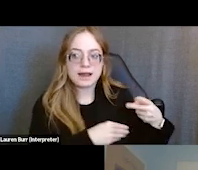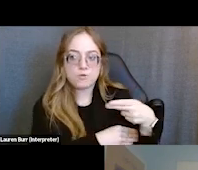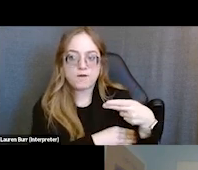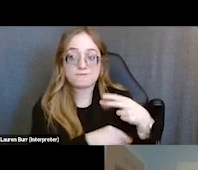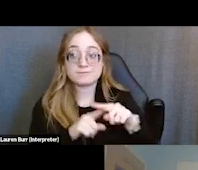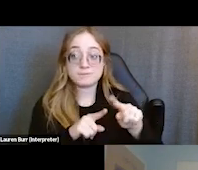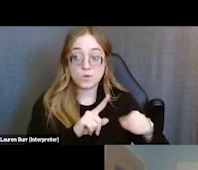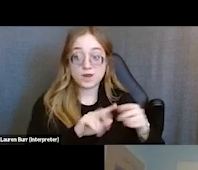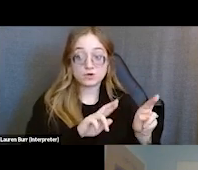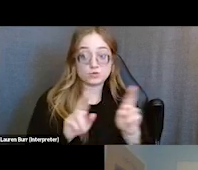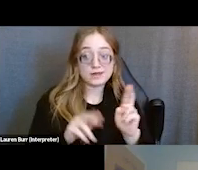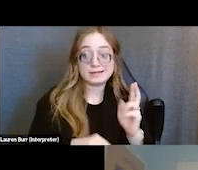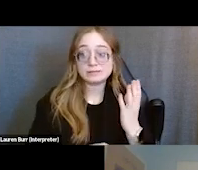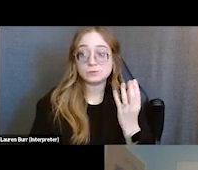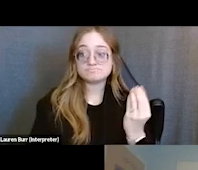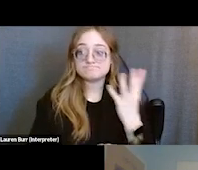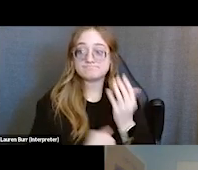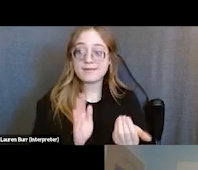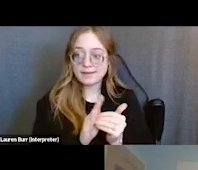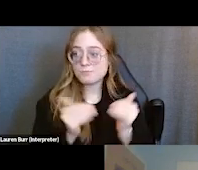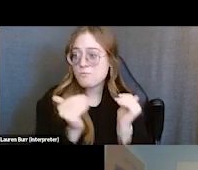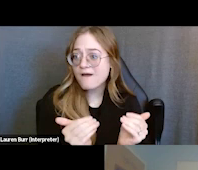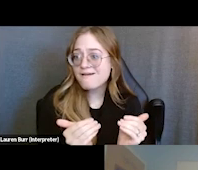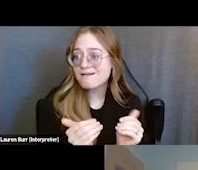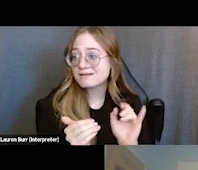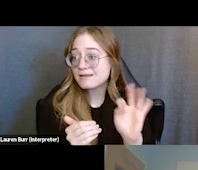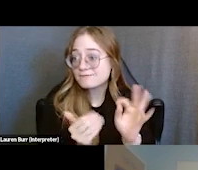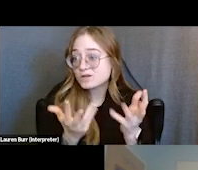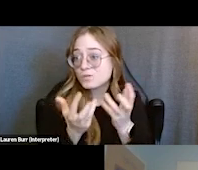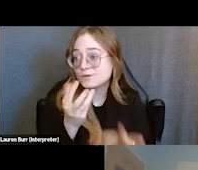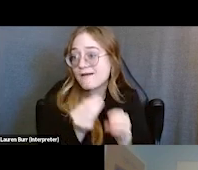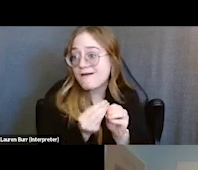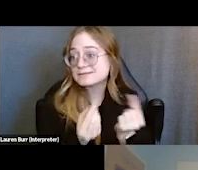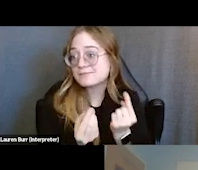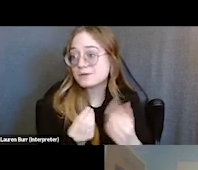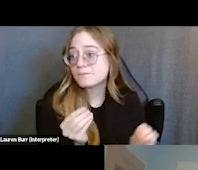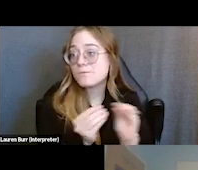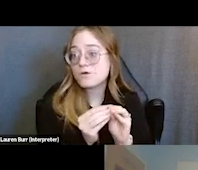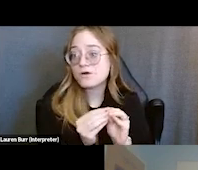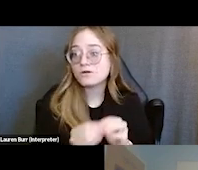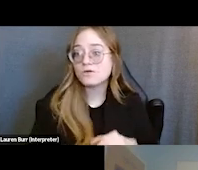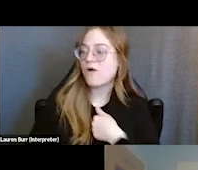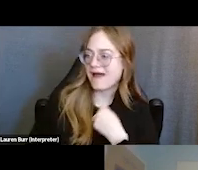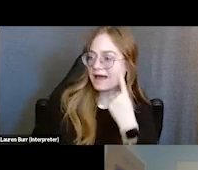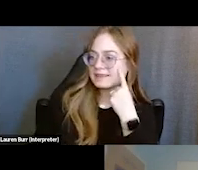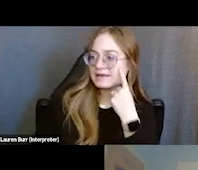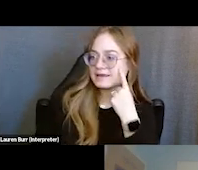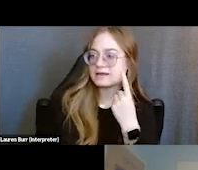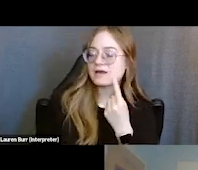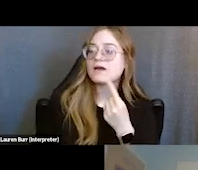definitely do so, if there's more that you wanted to share. I think it was a little overwhelming for her to kinda talk